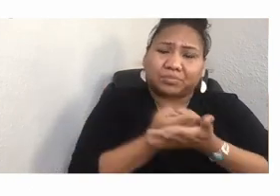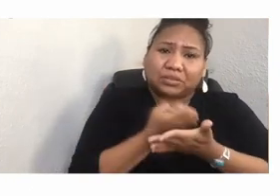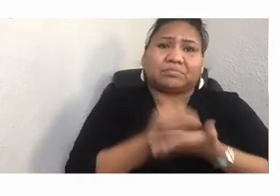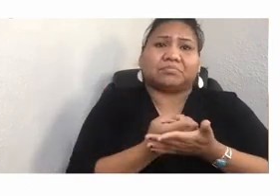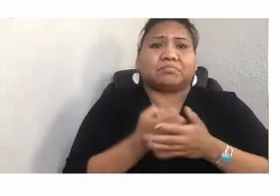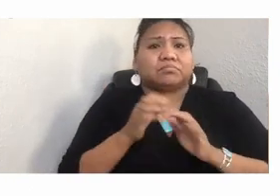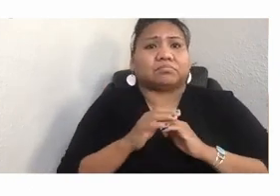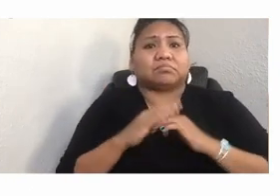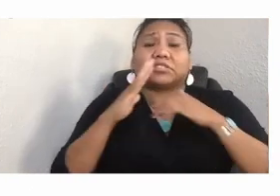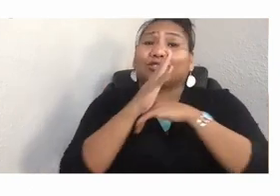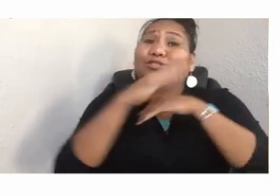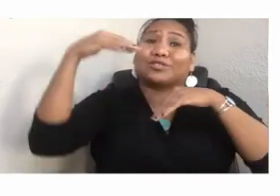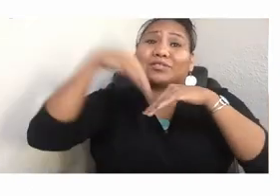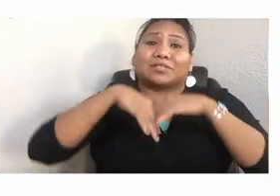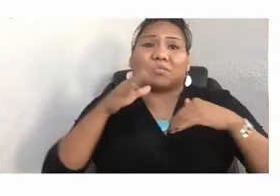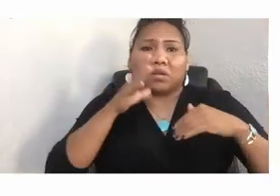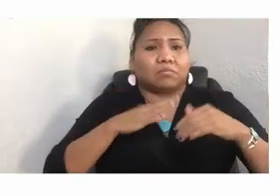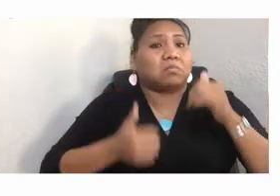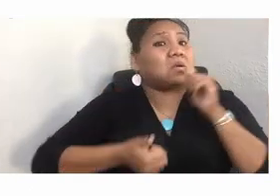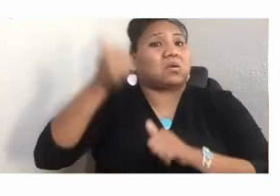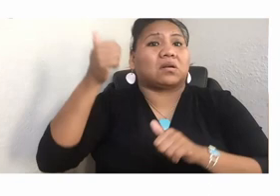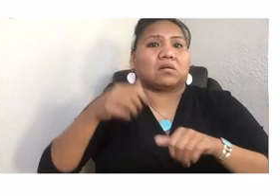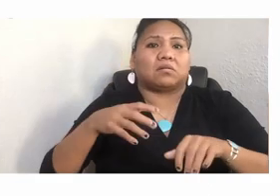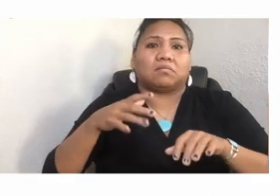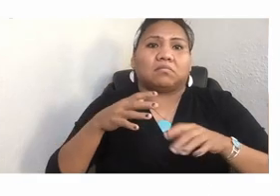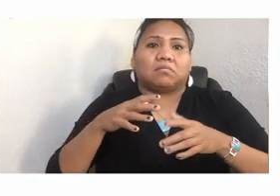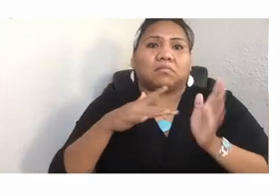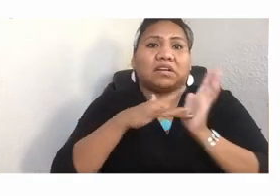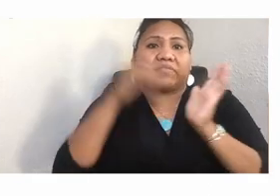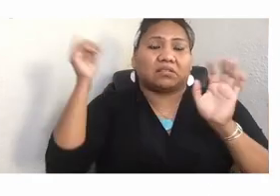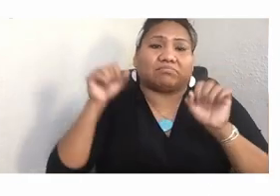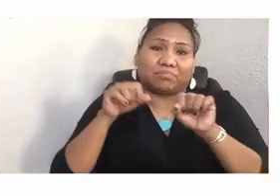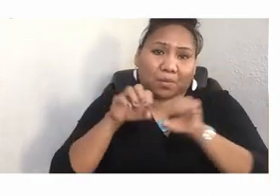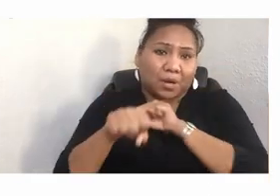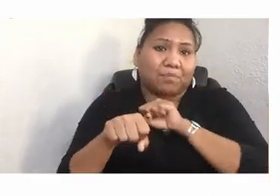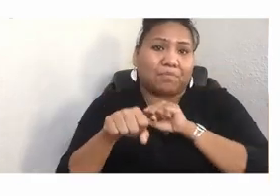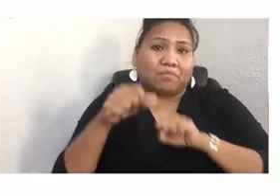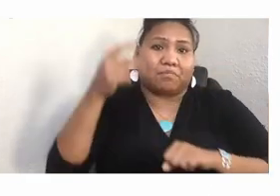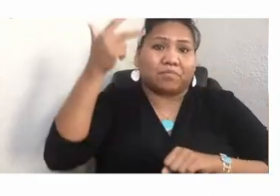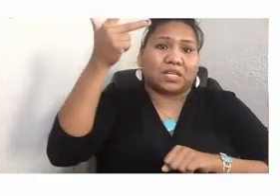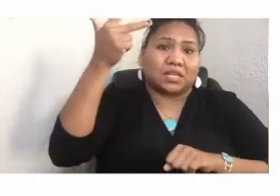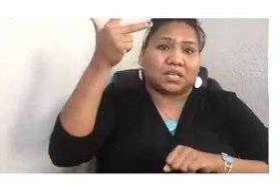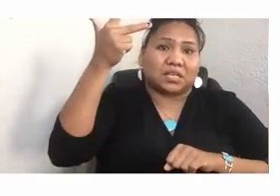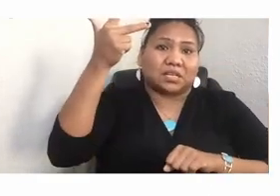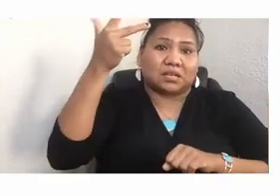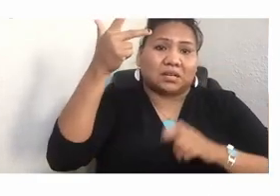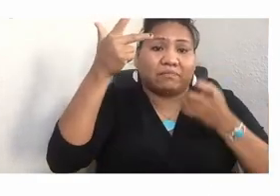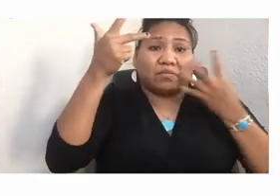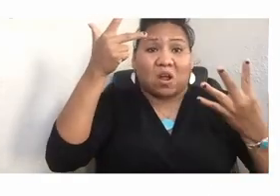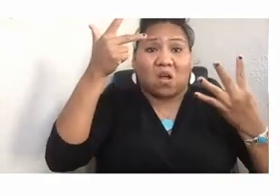Three out of four, three out of four, have experienced sexual assault or domestic abuse in their lifetime.